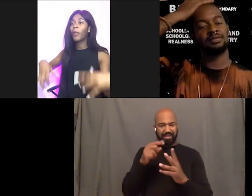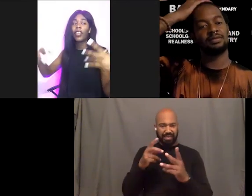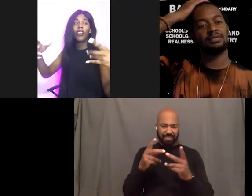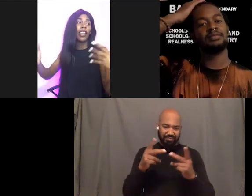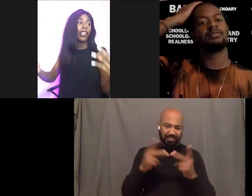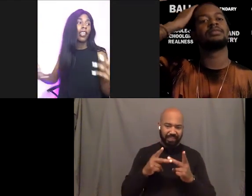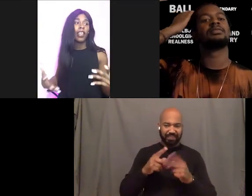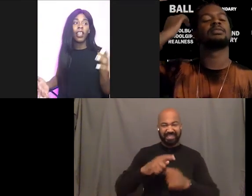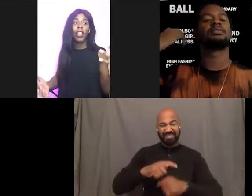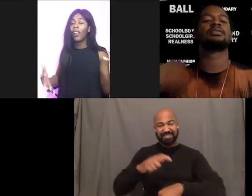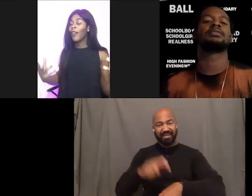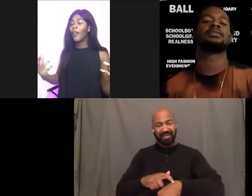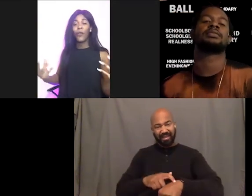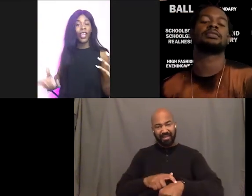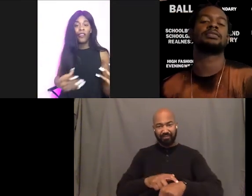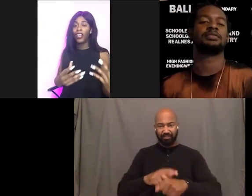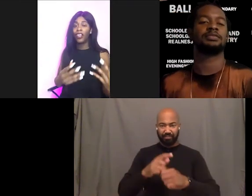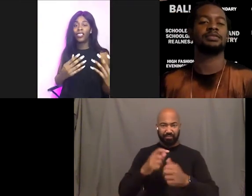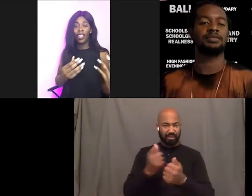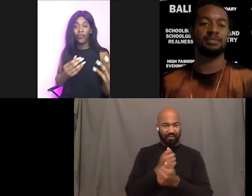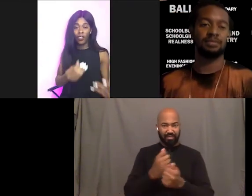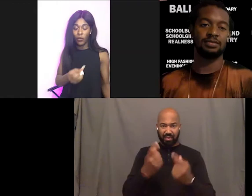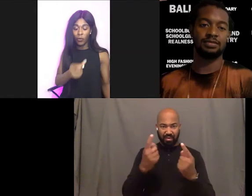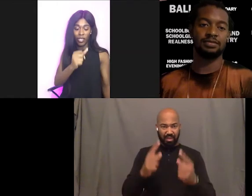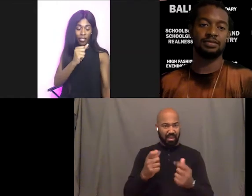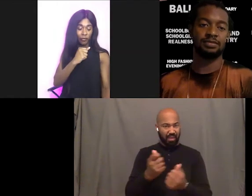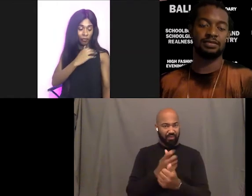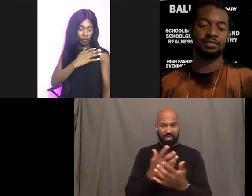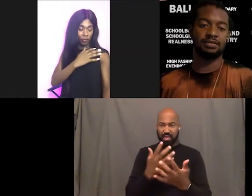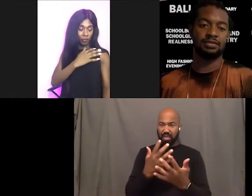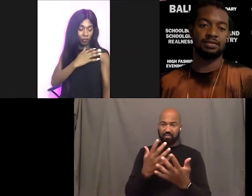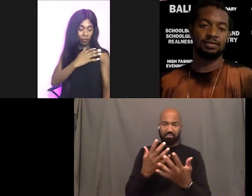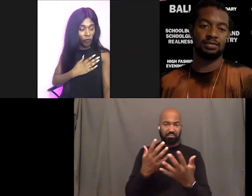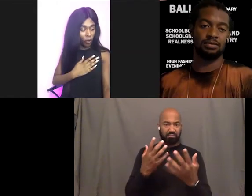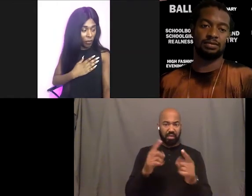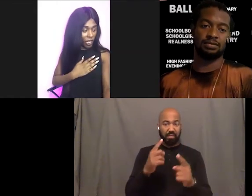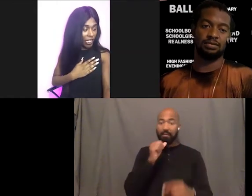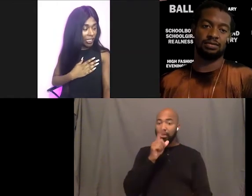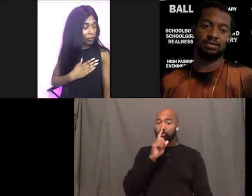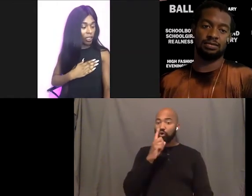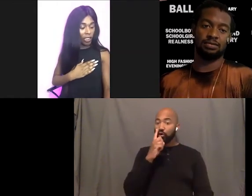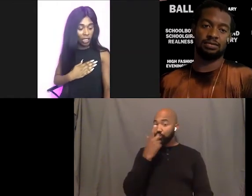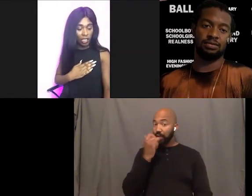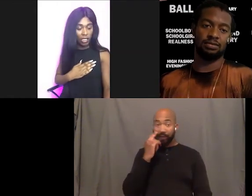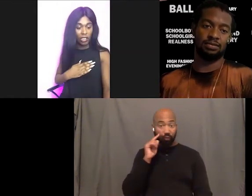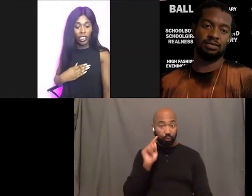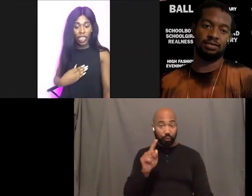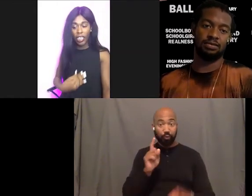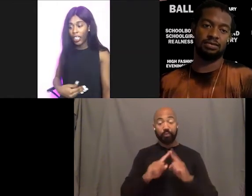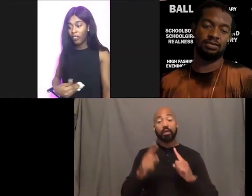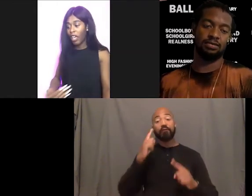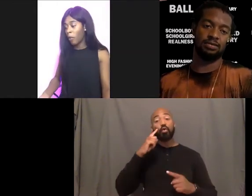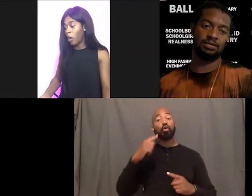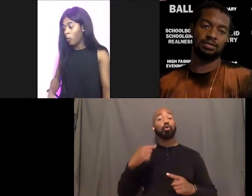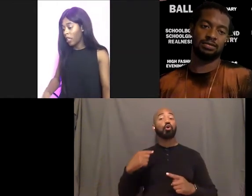I'm here in whatever it looks like for you. But for me it's really taking in that moment